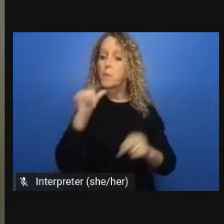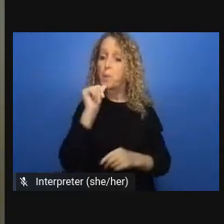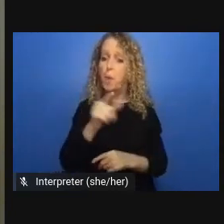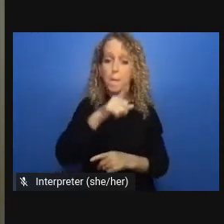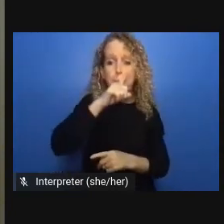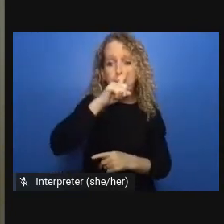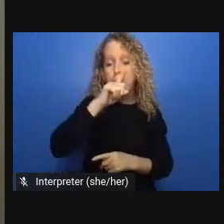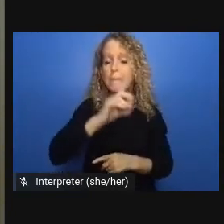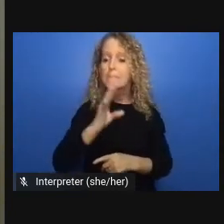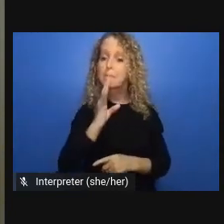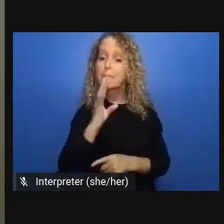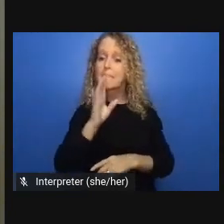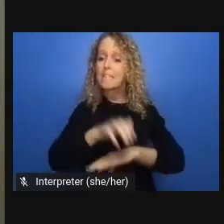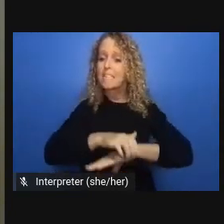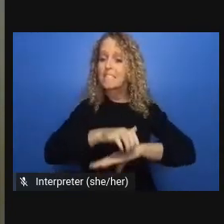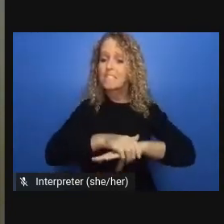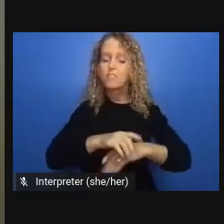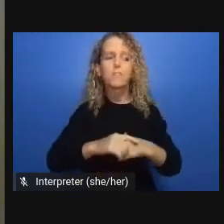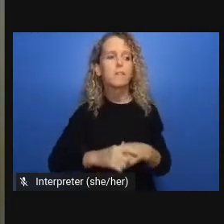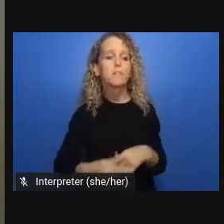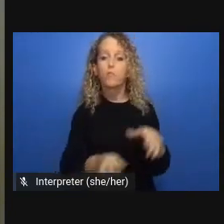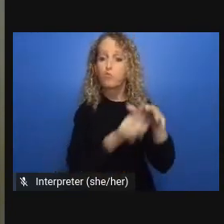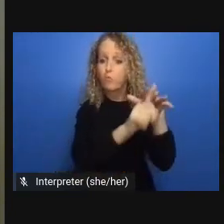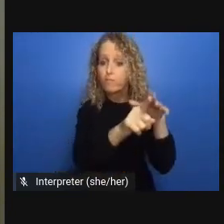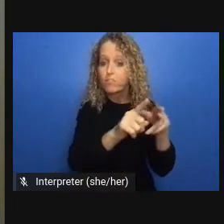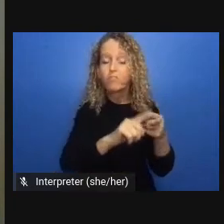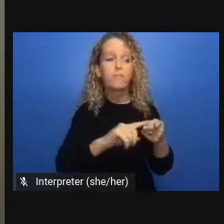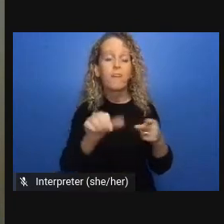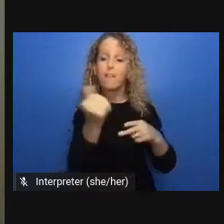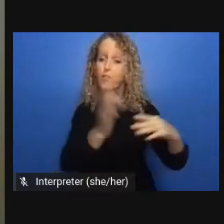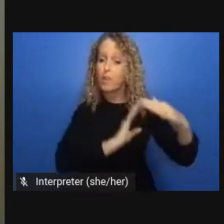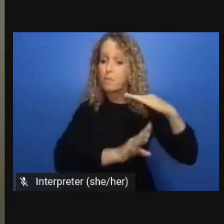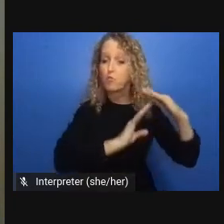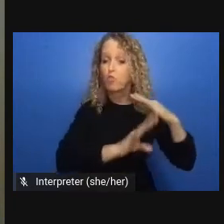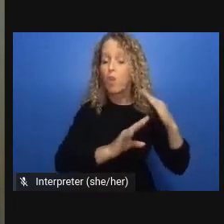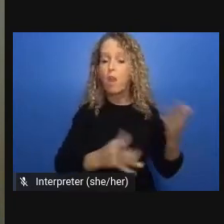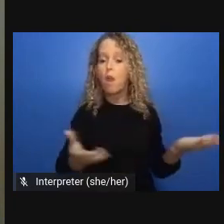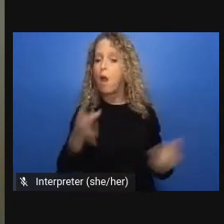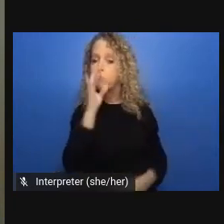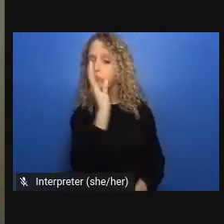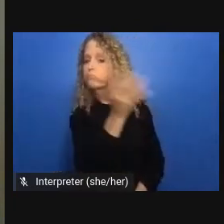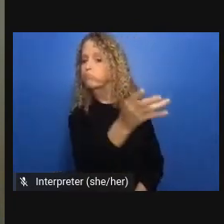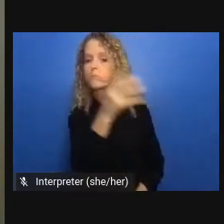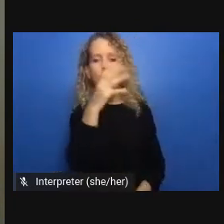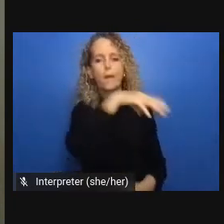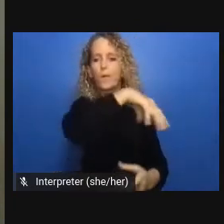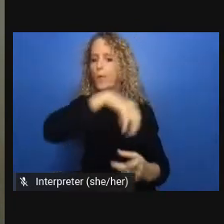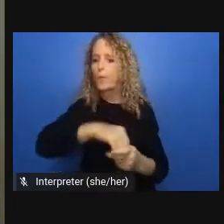that prisons express and cement racial and gender and class and i'll add disability injustice that